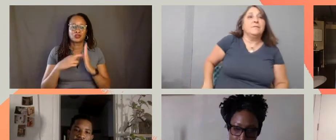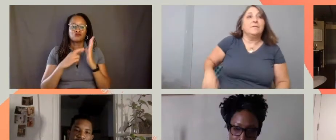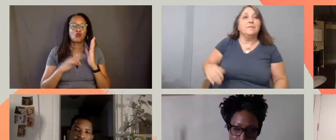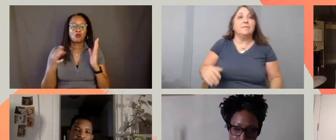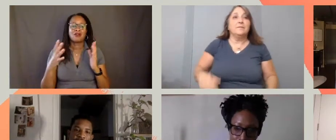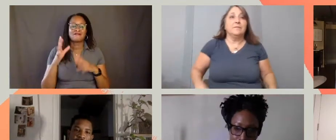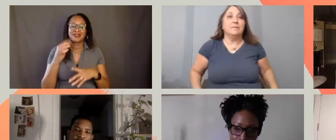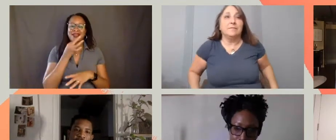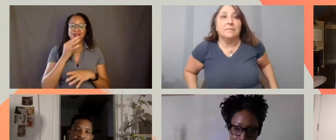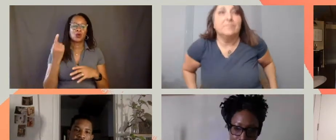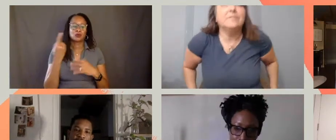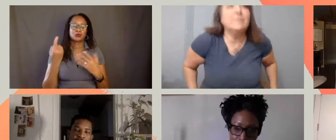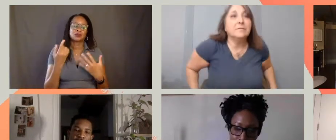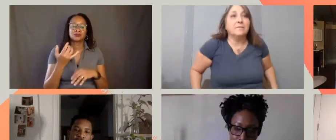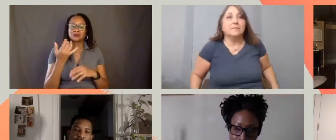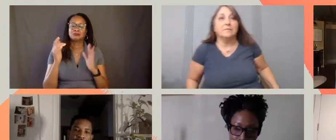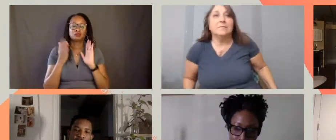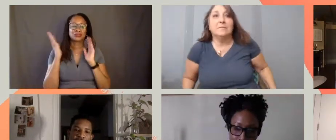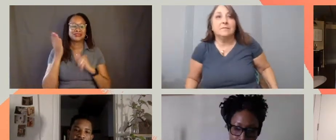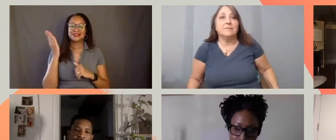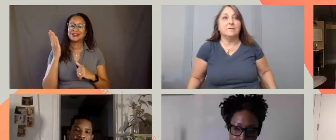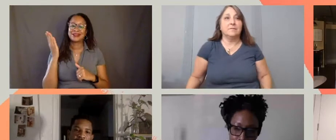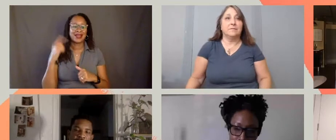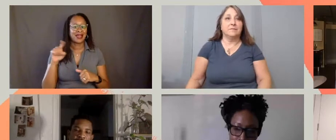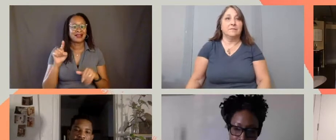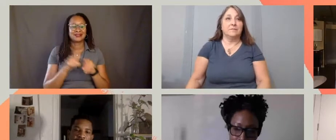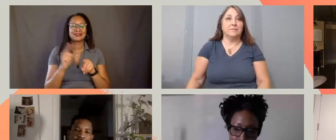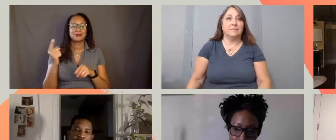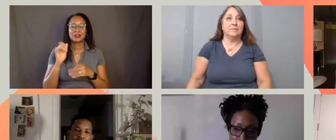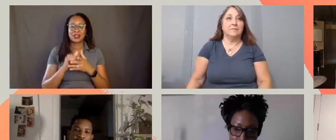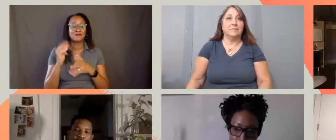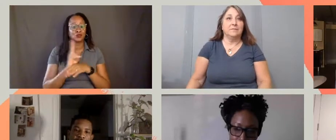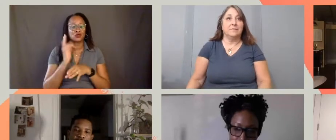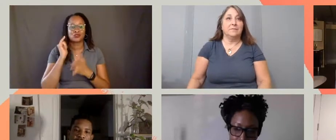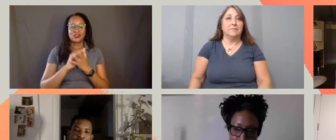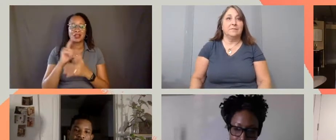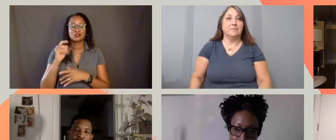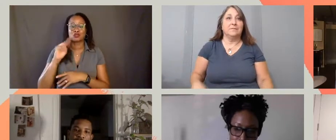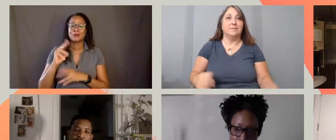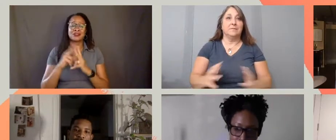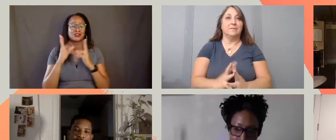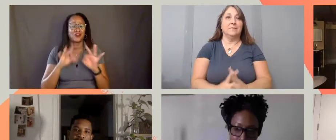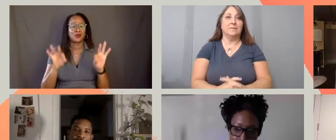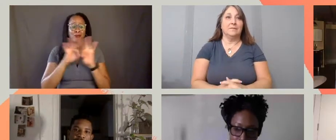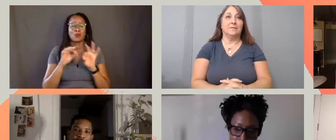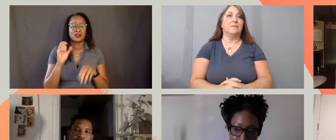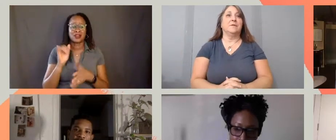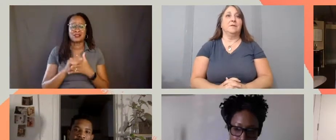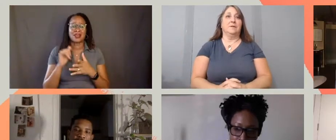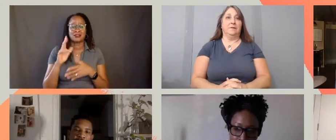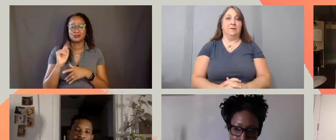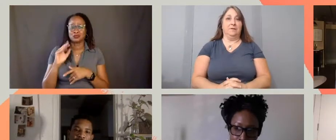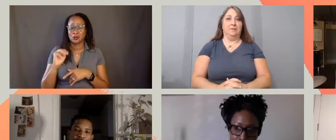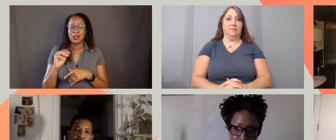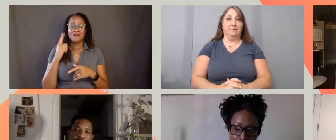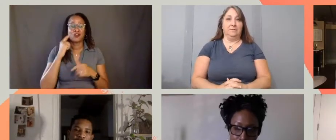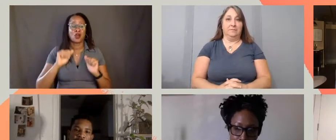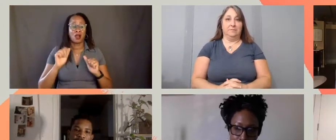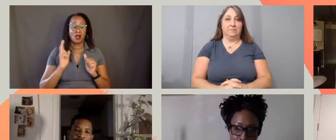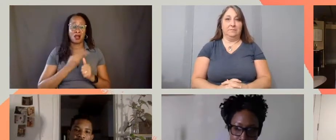that's presented as an expert, even just using that term. And I think it was really important for us as Jonathan just mentioned, for us to challenge that as a basis